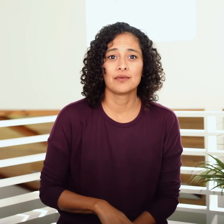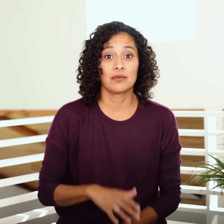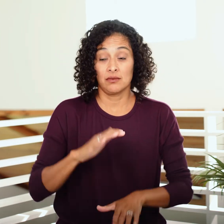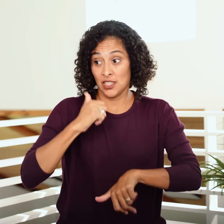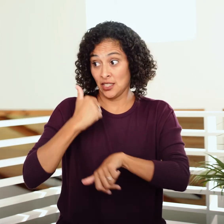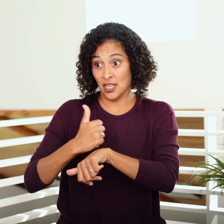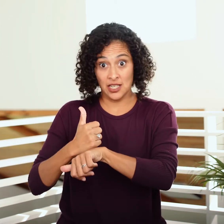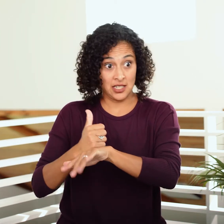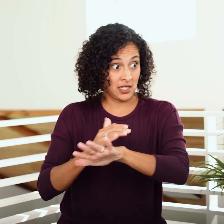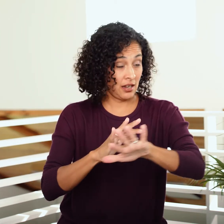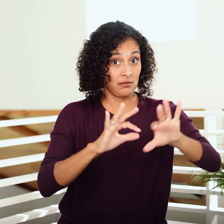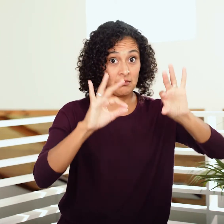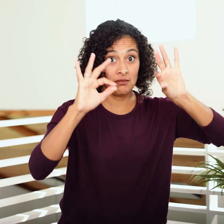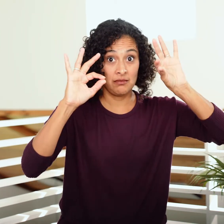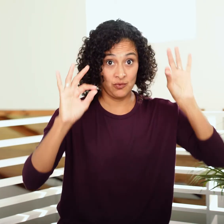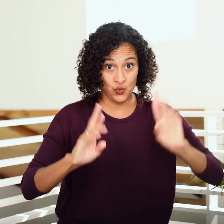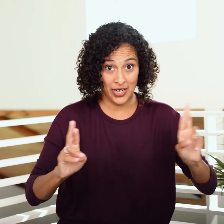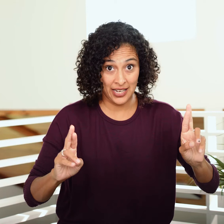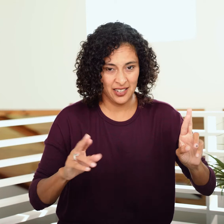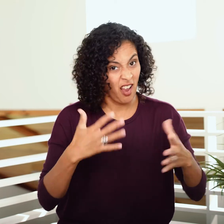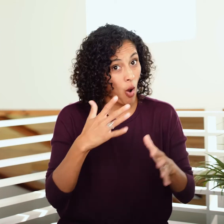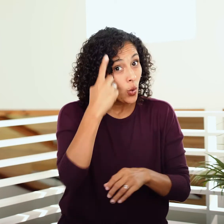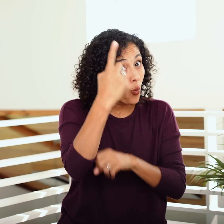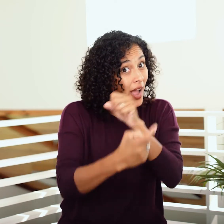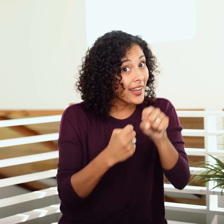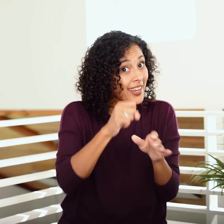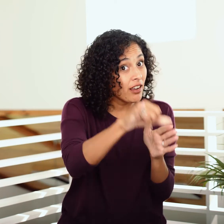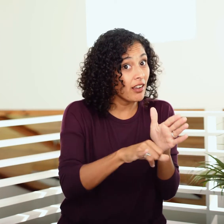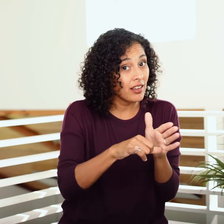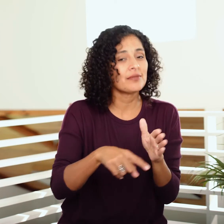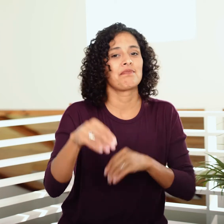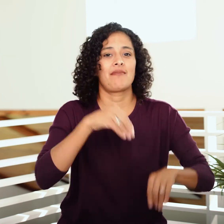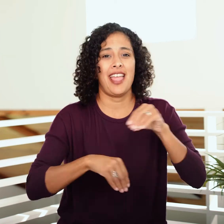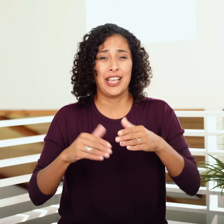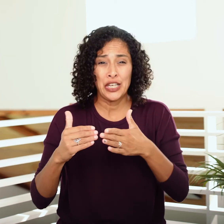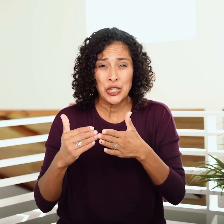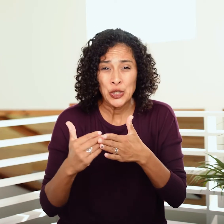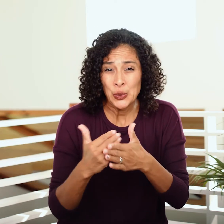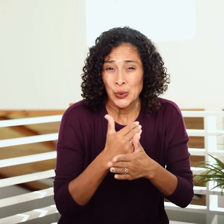Once all this is in place, they set out. After nearly a year in the wilderness of Sinai, they pack up the brand-new,